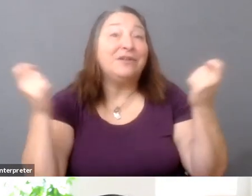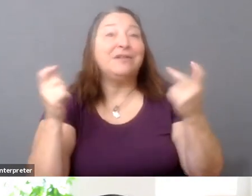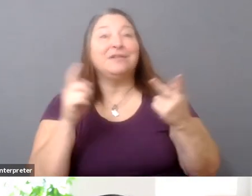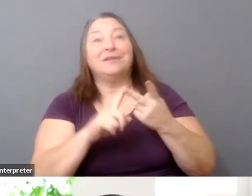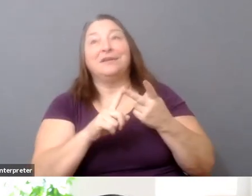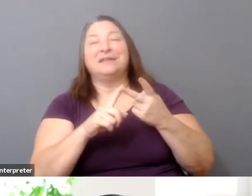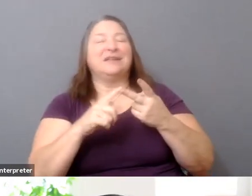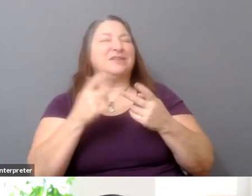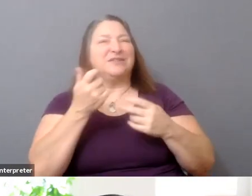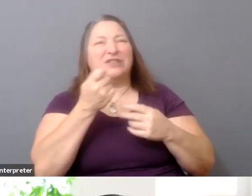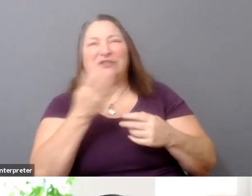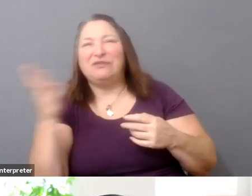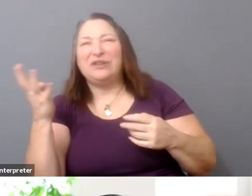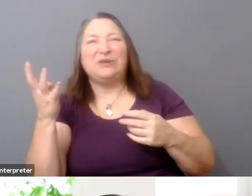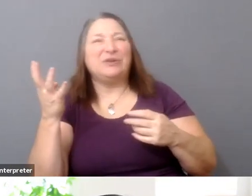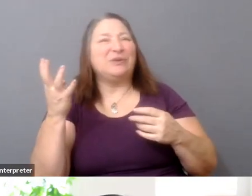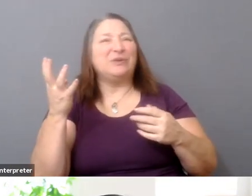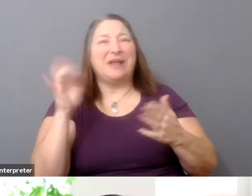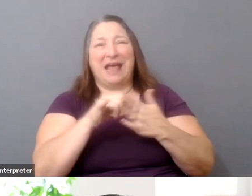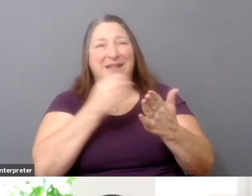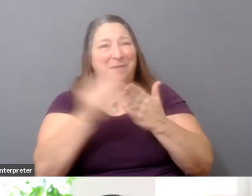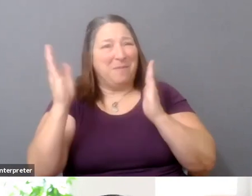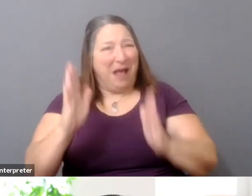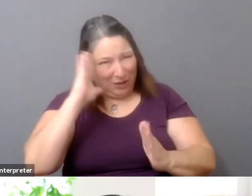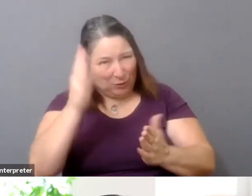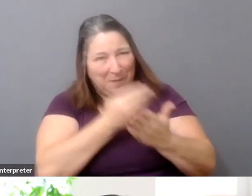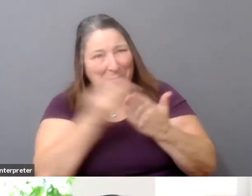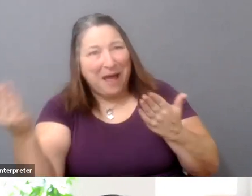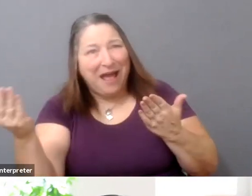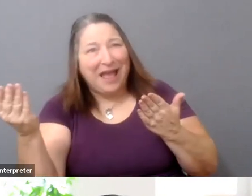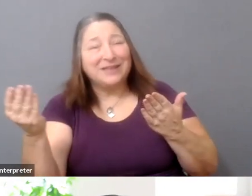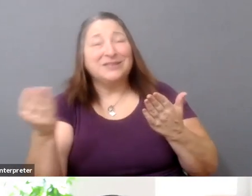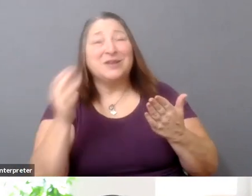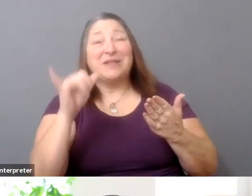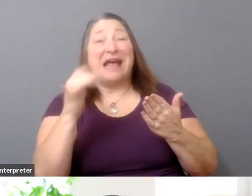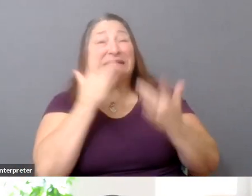You know, so it's created this me-against-you,